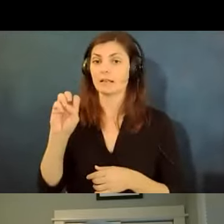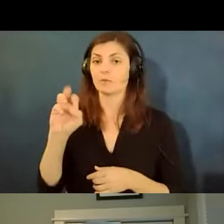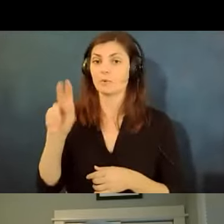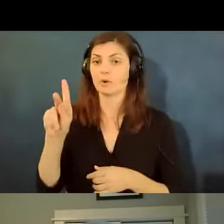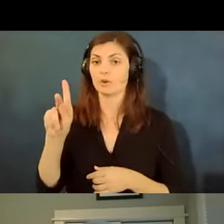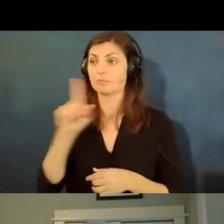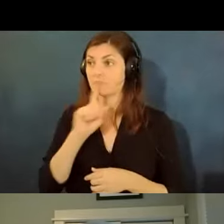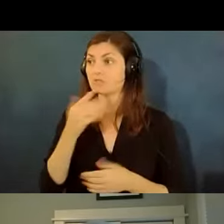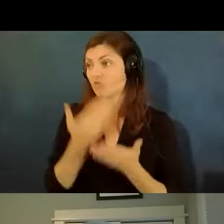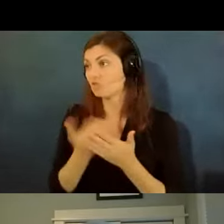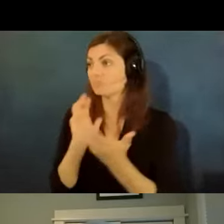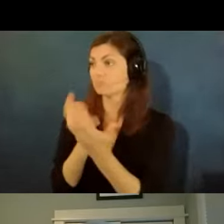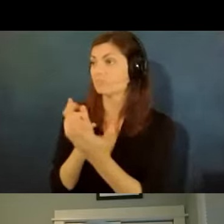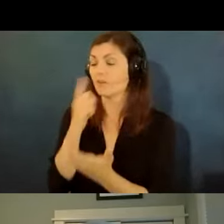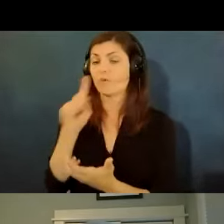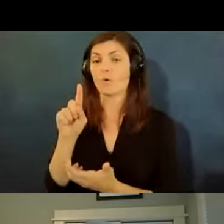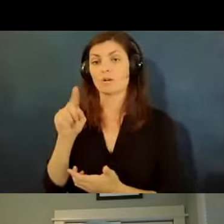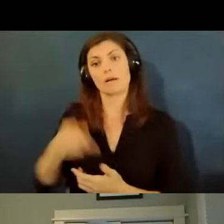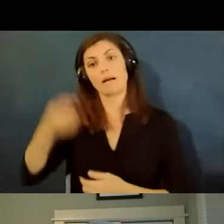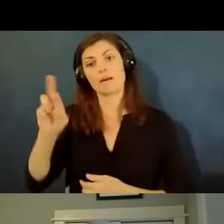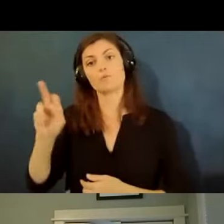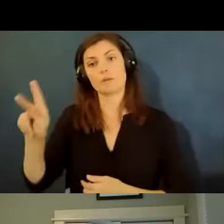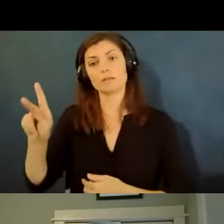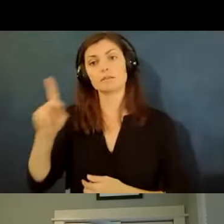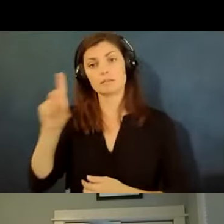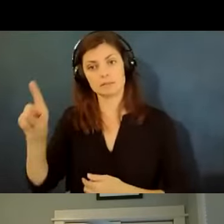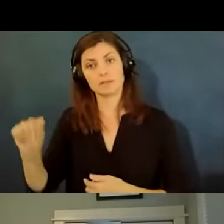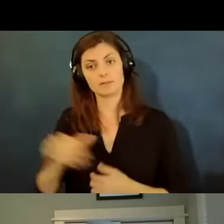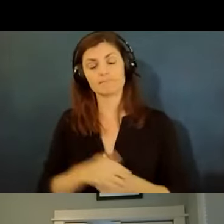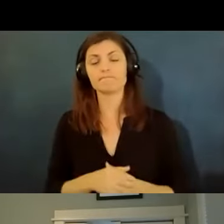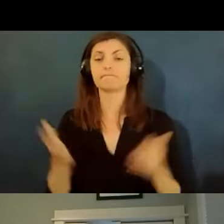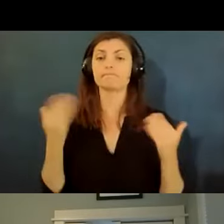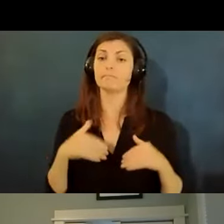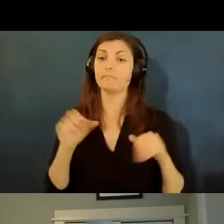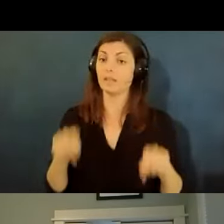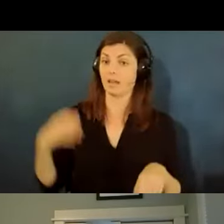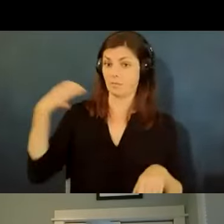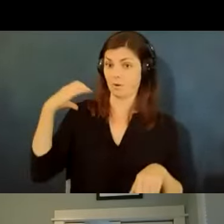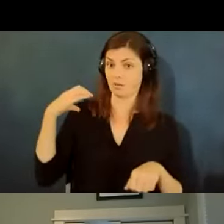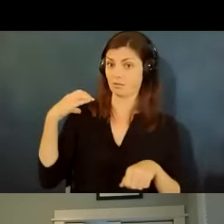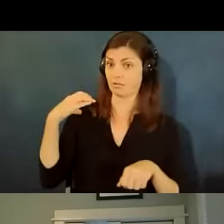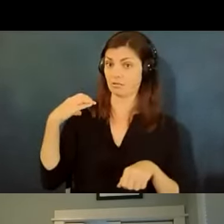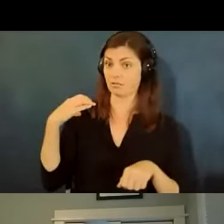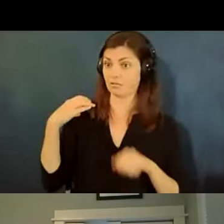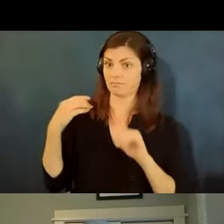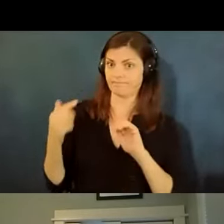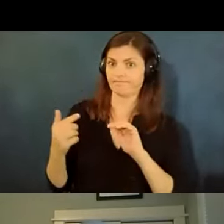factor disability can the employer prevent you from seeing your doctor during the pandemic no